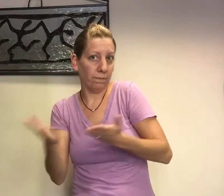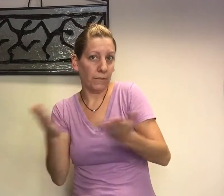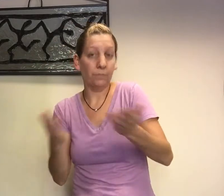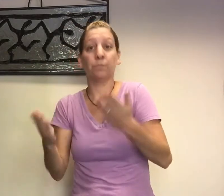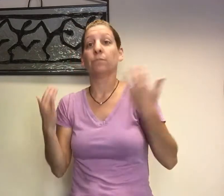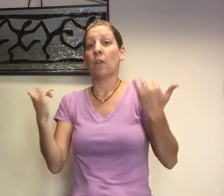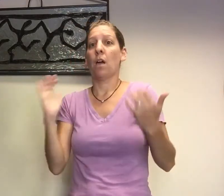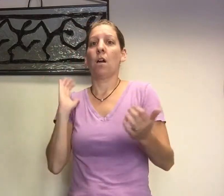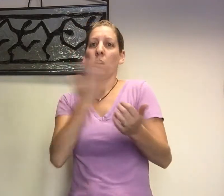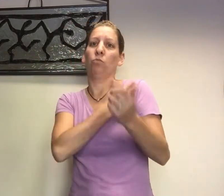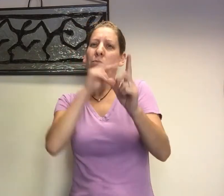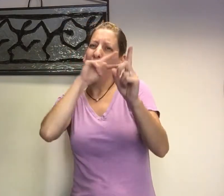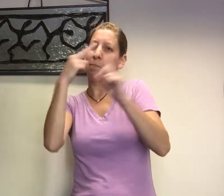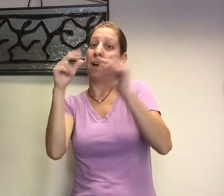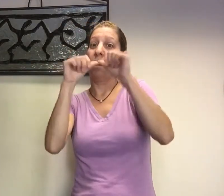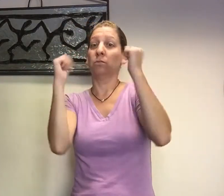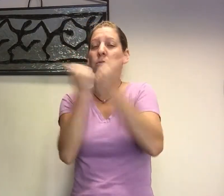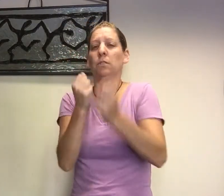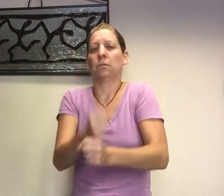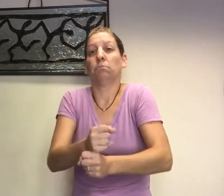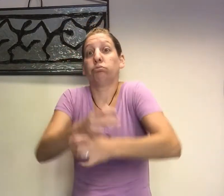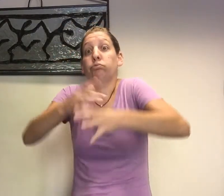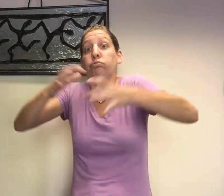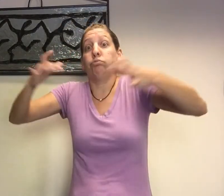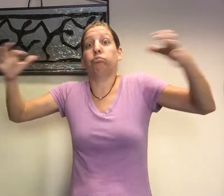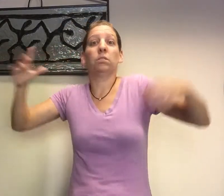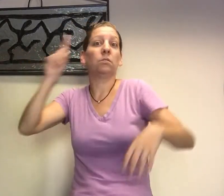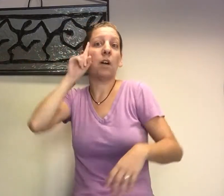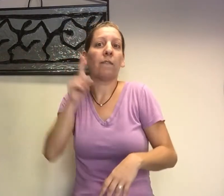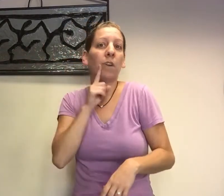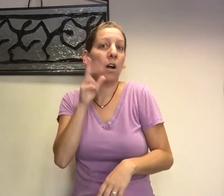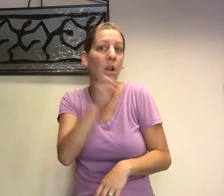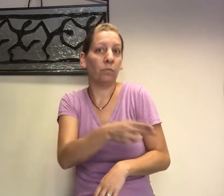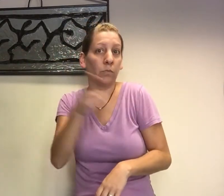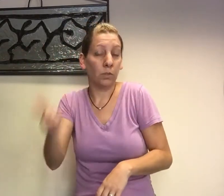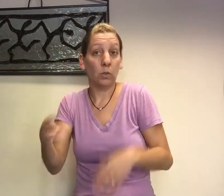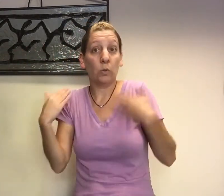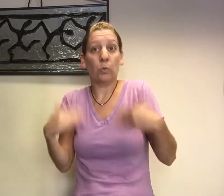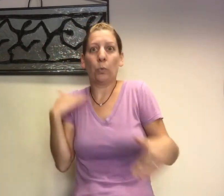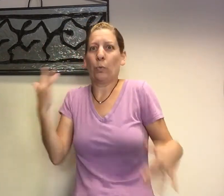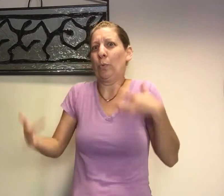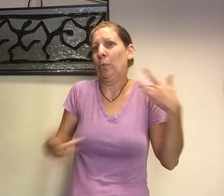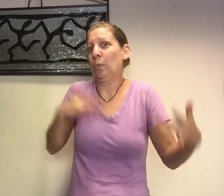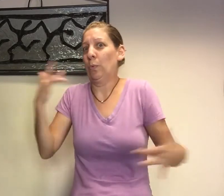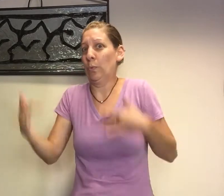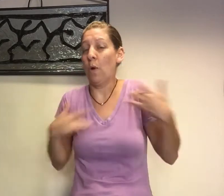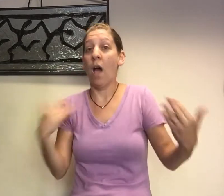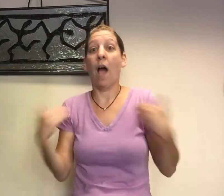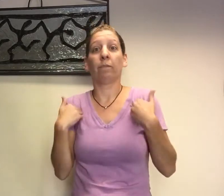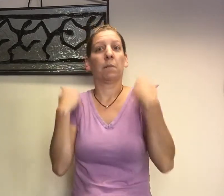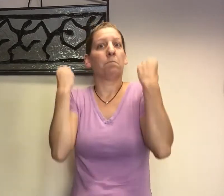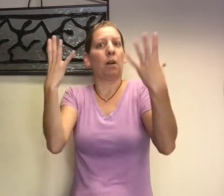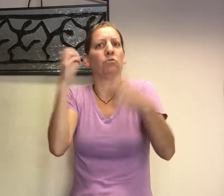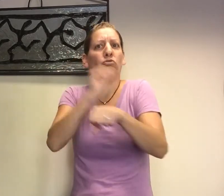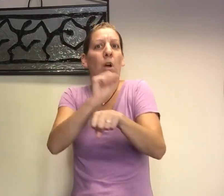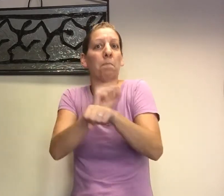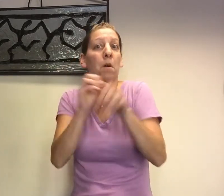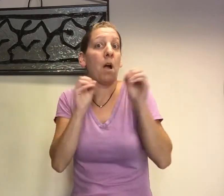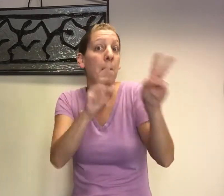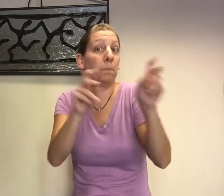Now our agency is expanding its Deaf and Hard of Hearing services! So exciting. Many job opportunities are available -